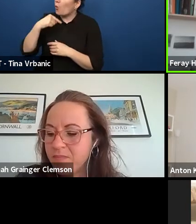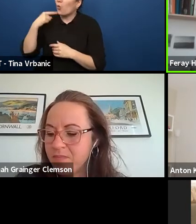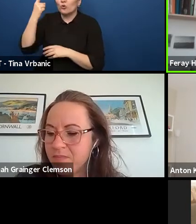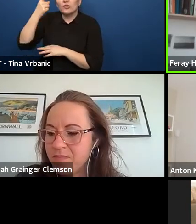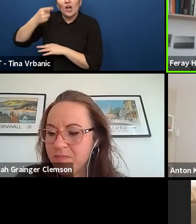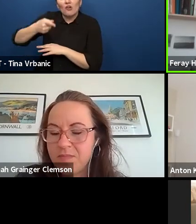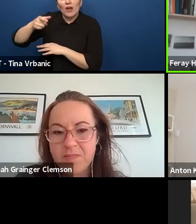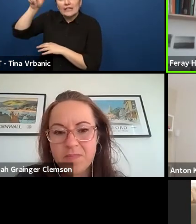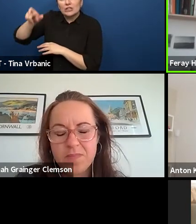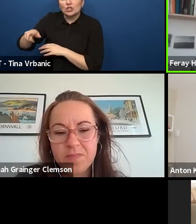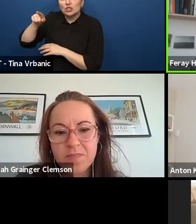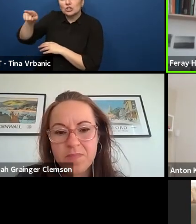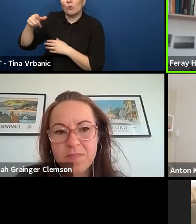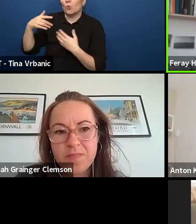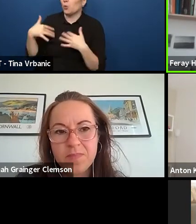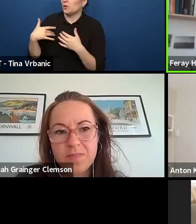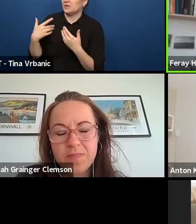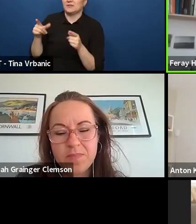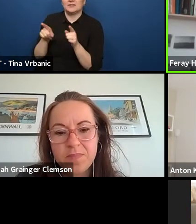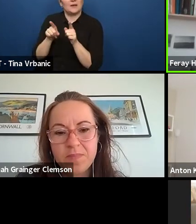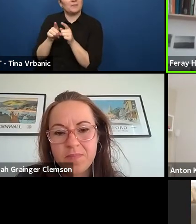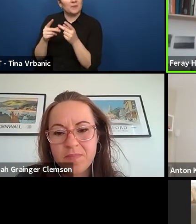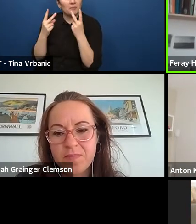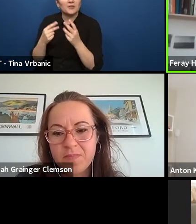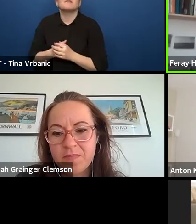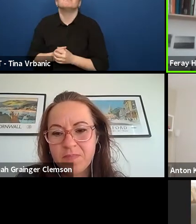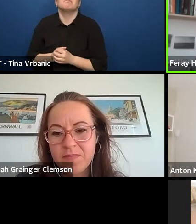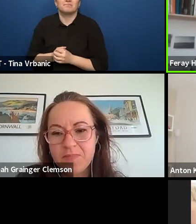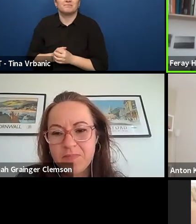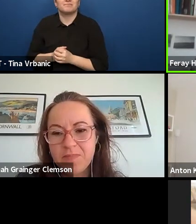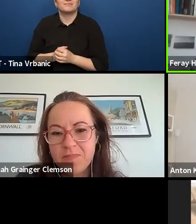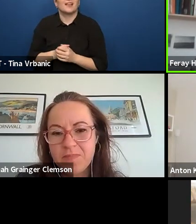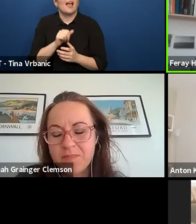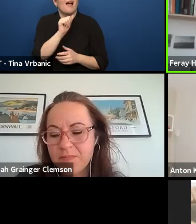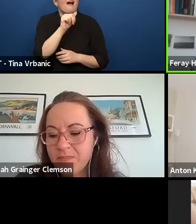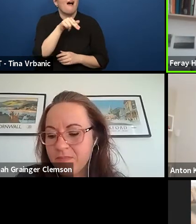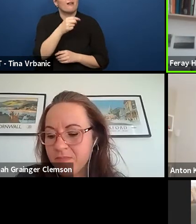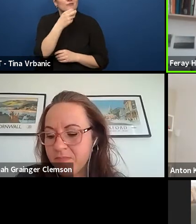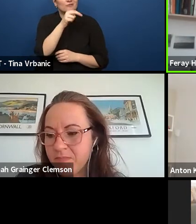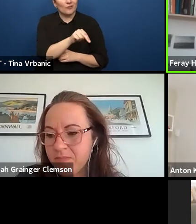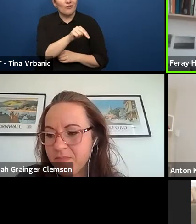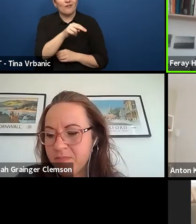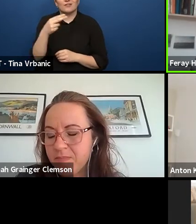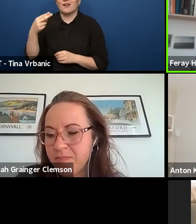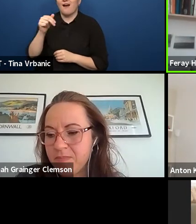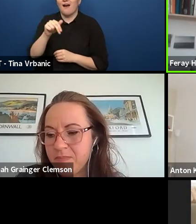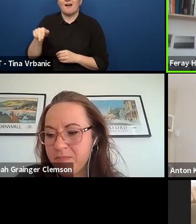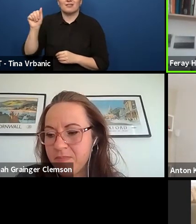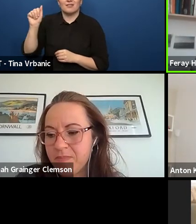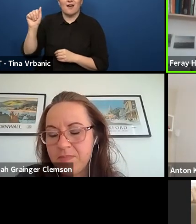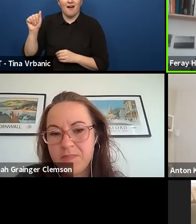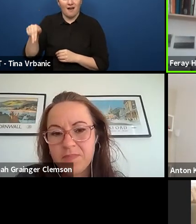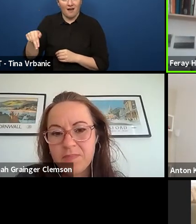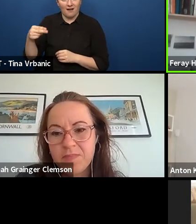I want to, before I- I think Anton and Hannah want to answer. I want to remember our audience also